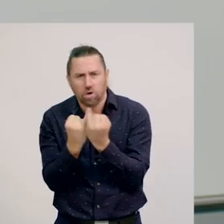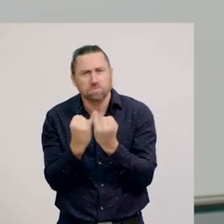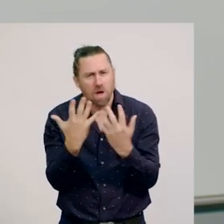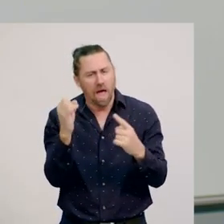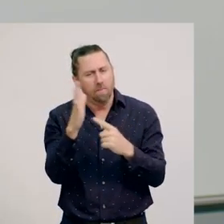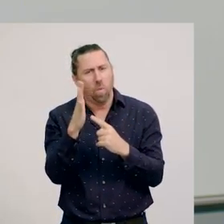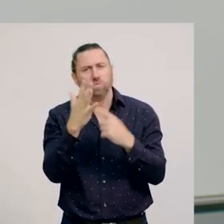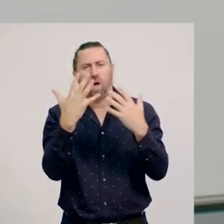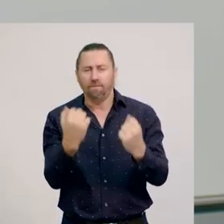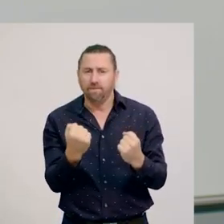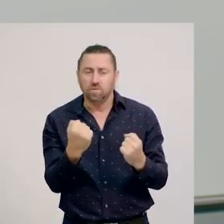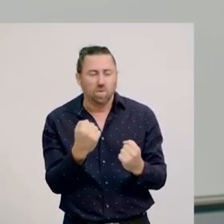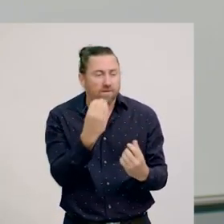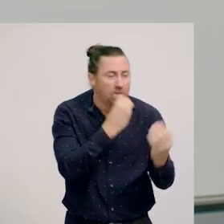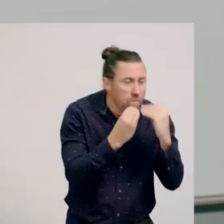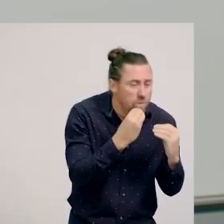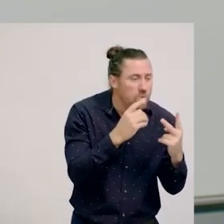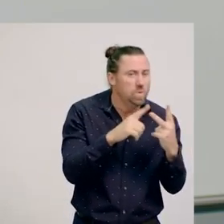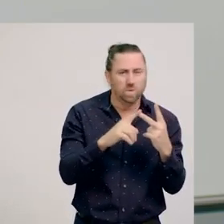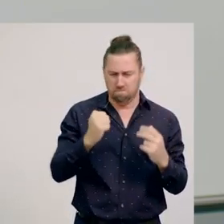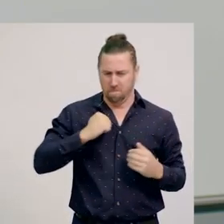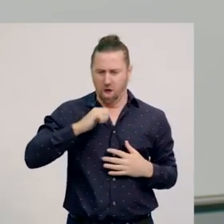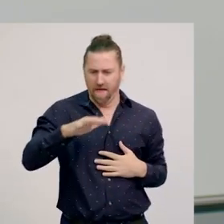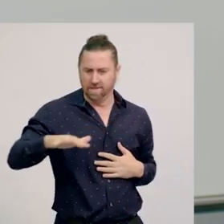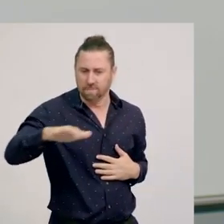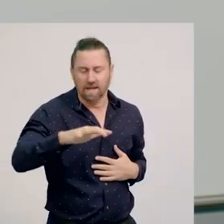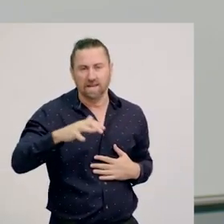to find food, territory, and mates in the wild.